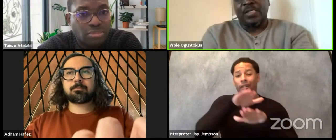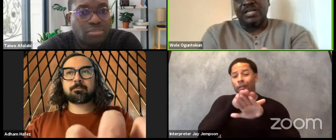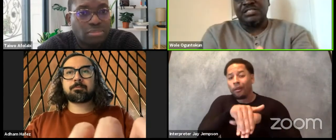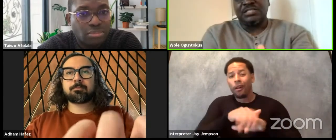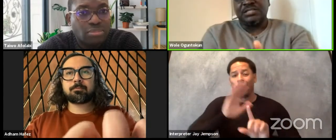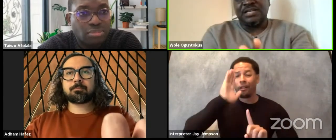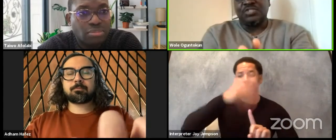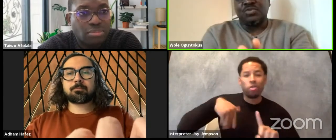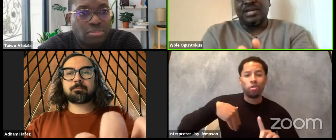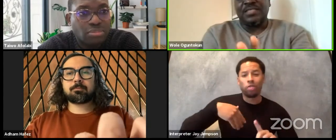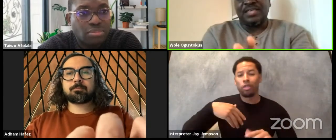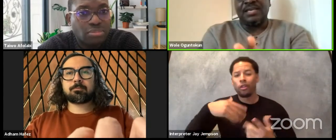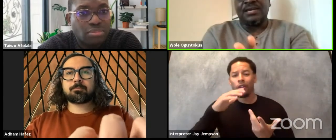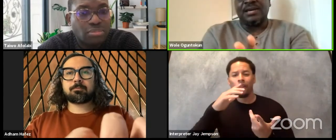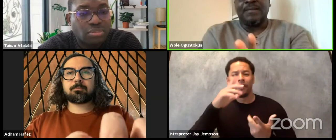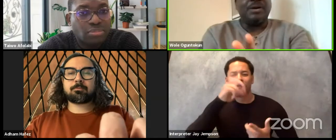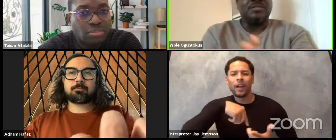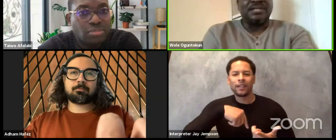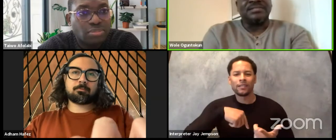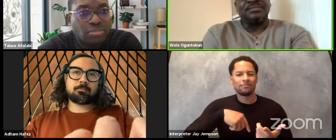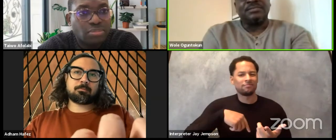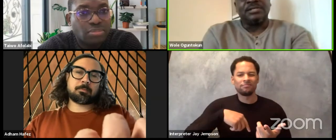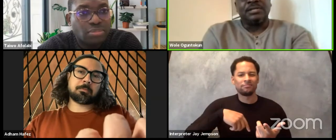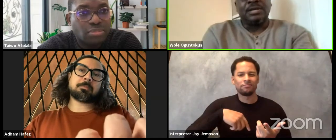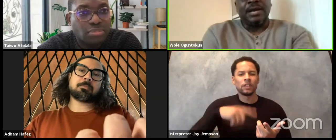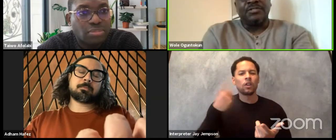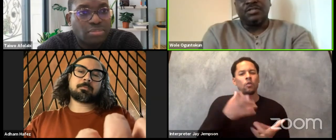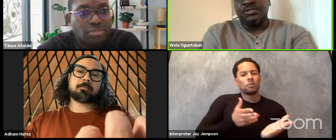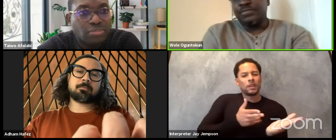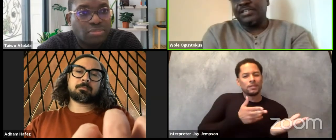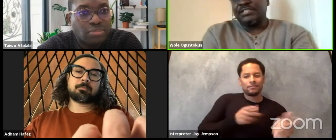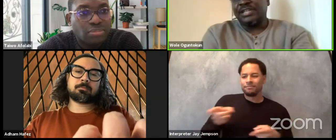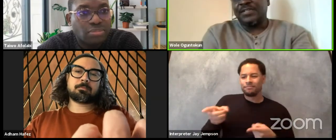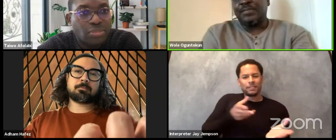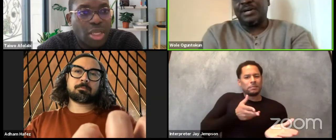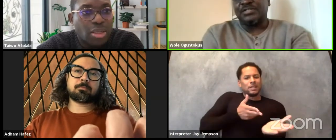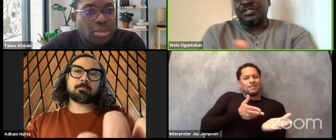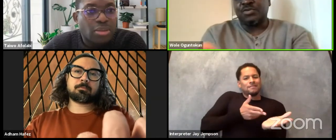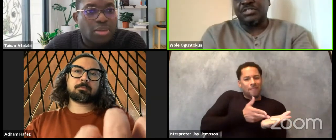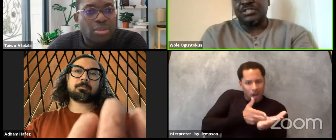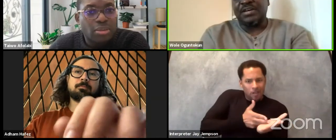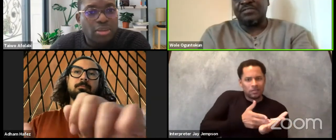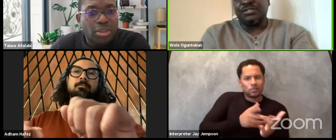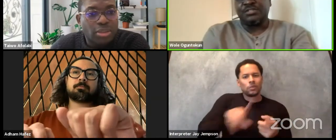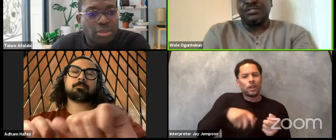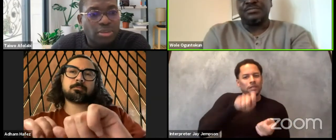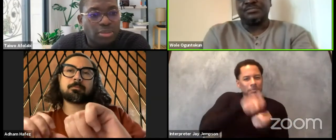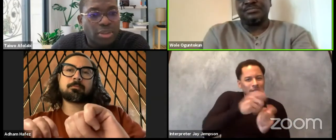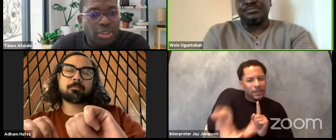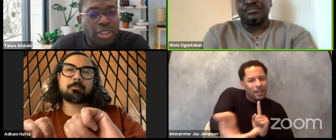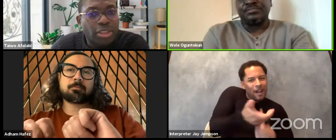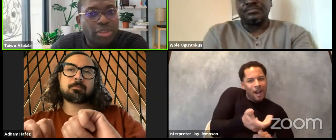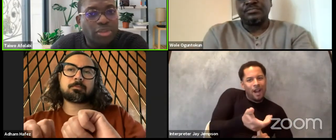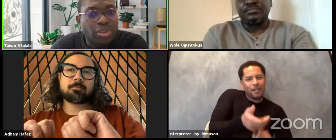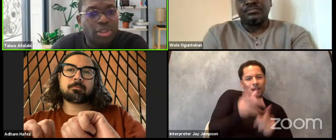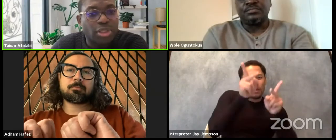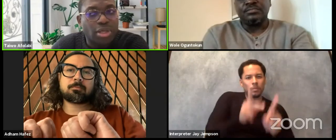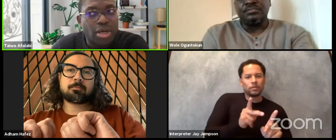that is what I think about that. I don't know if there is another part of the question I have not touched on. Interesting.